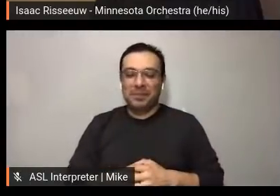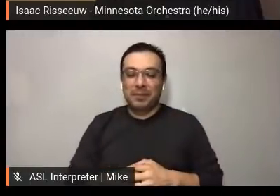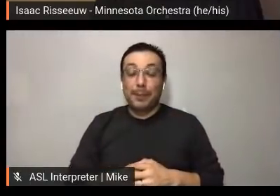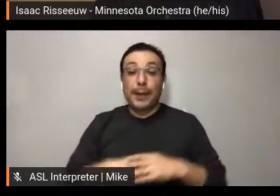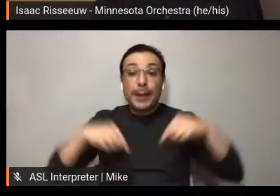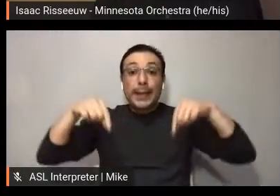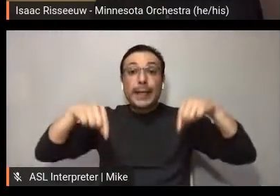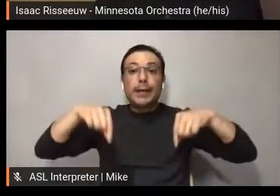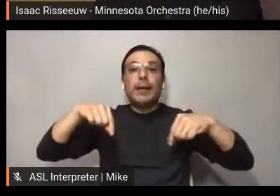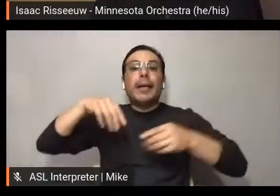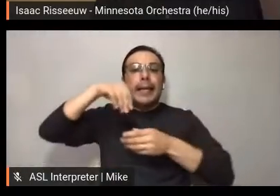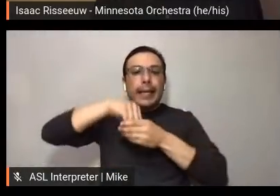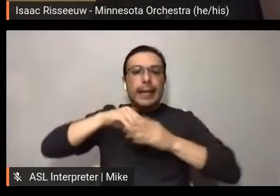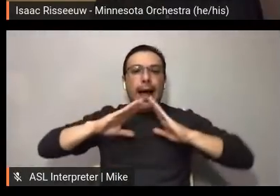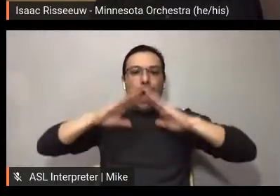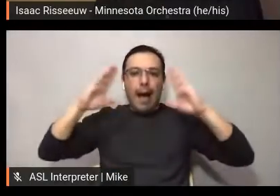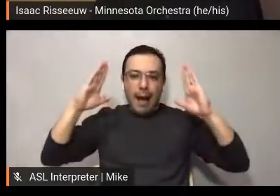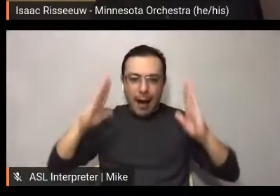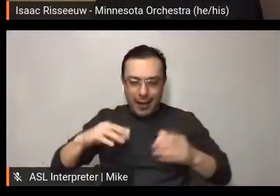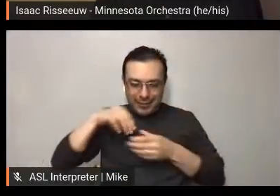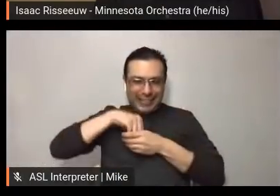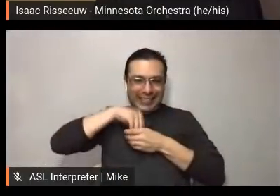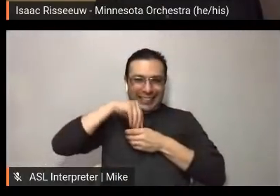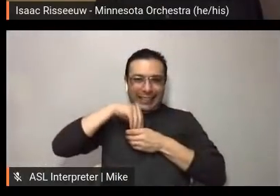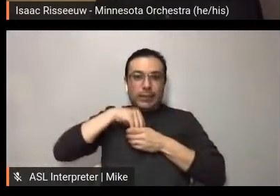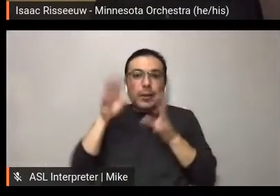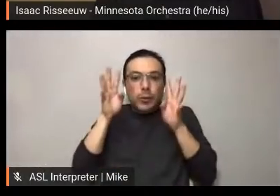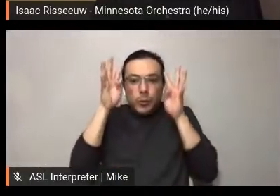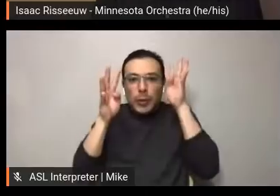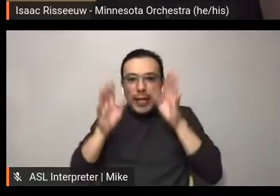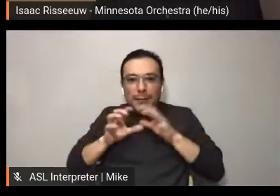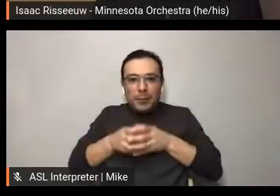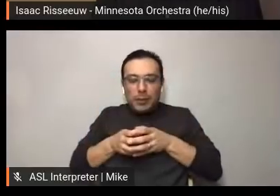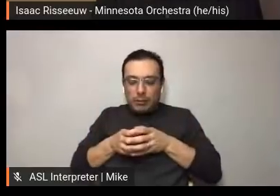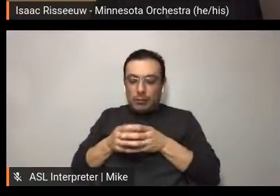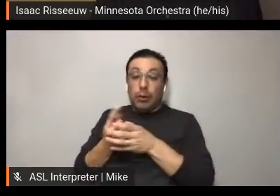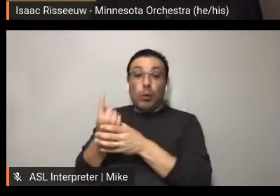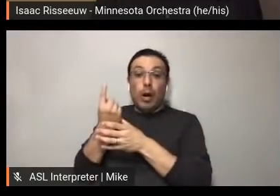team, and on that team we have a fabulous video producer, Frank,